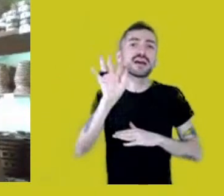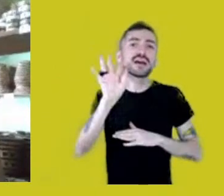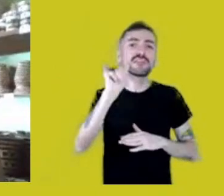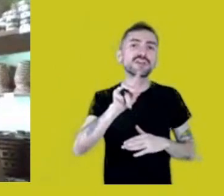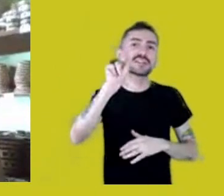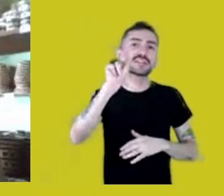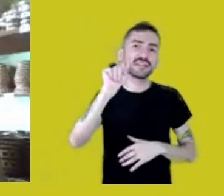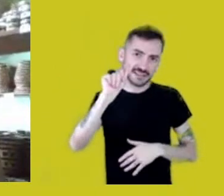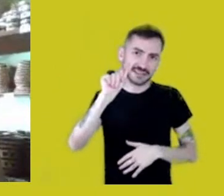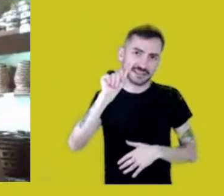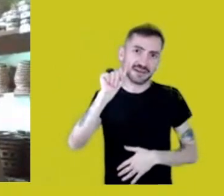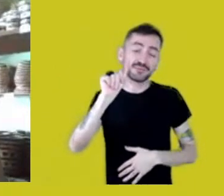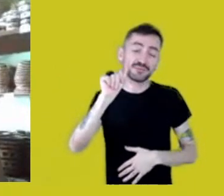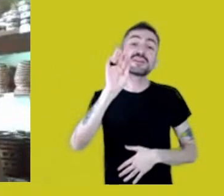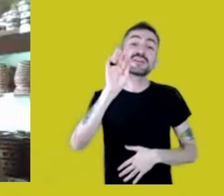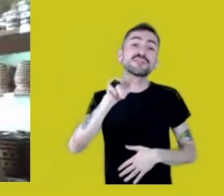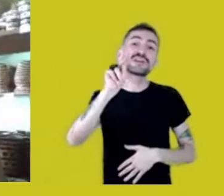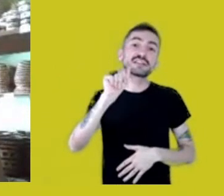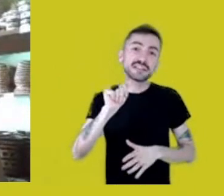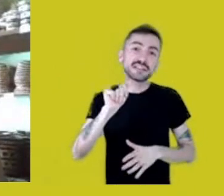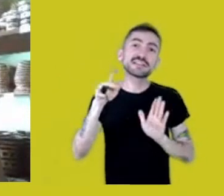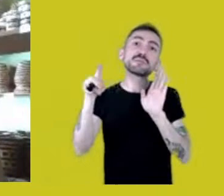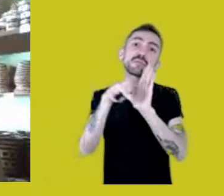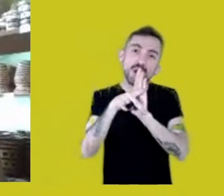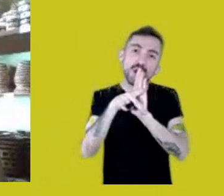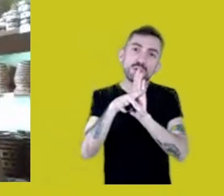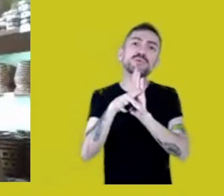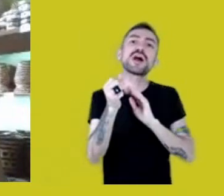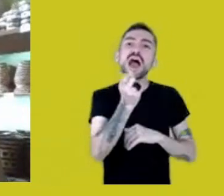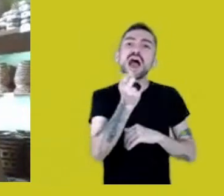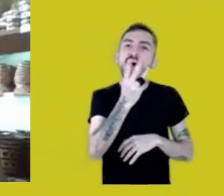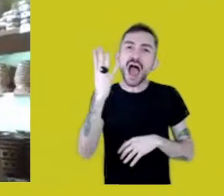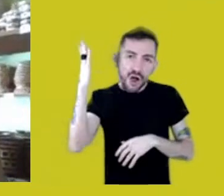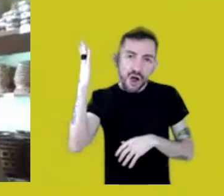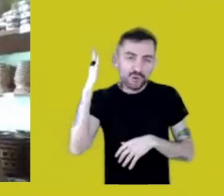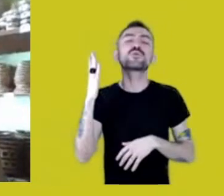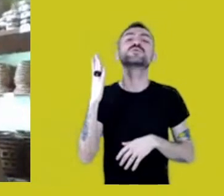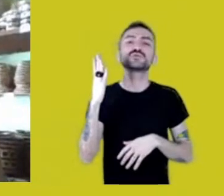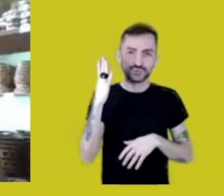for the scattered descendants of Native people from the South.”